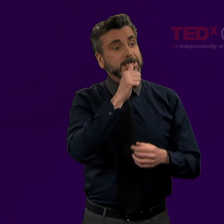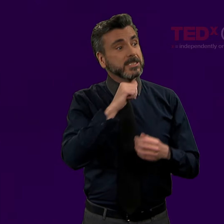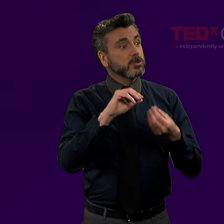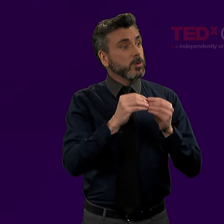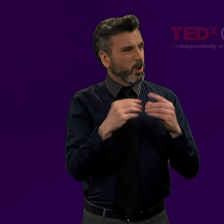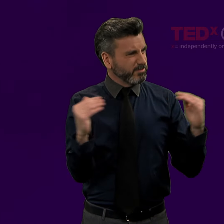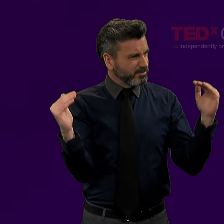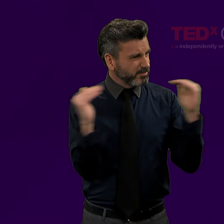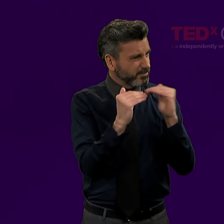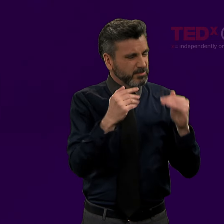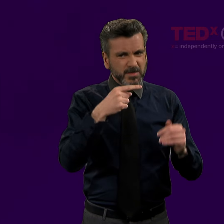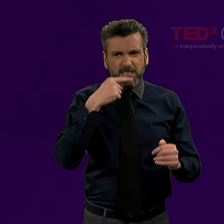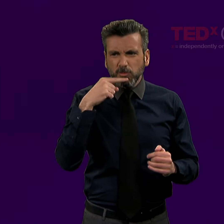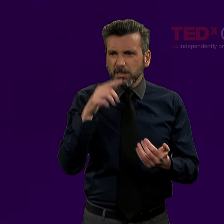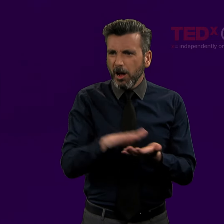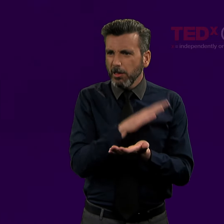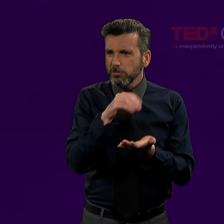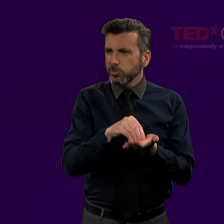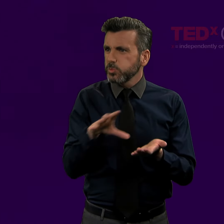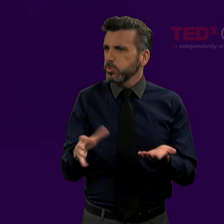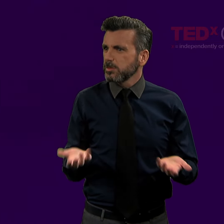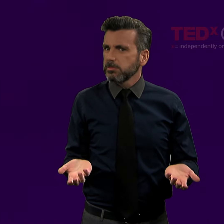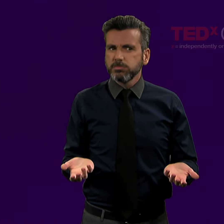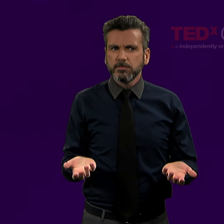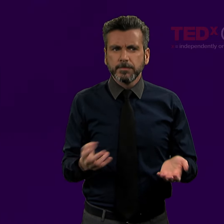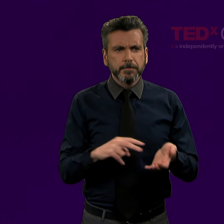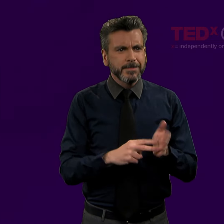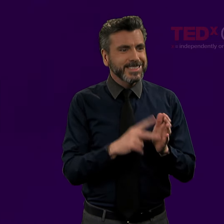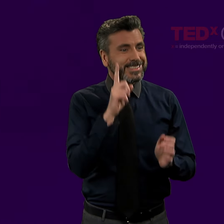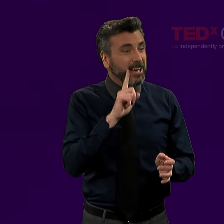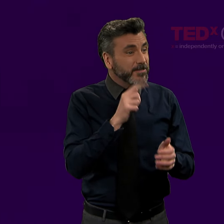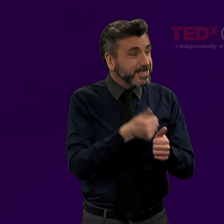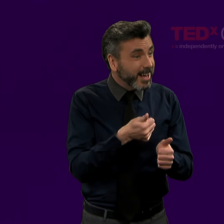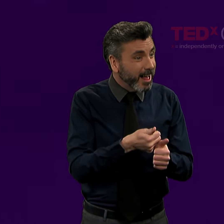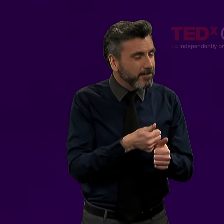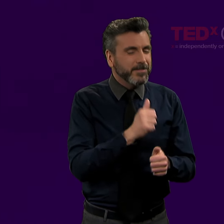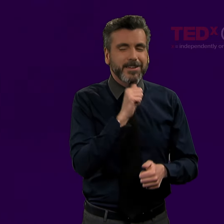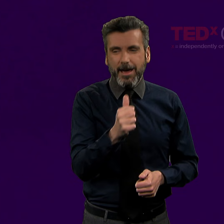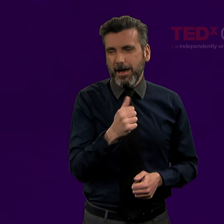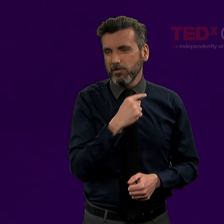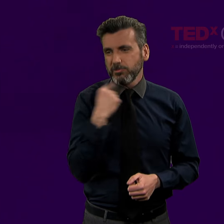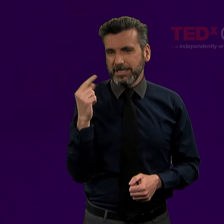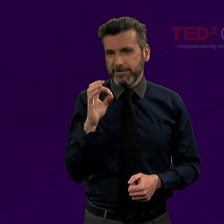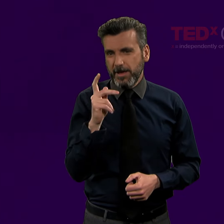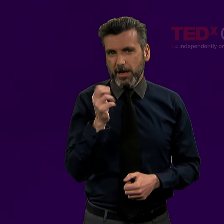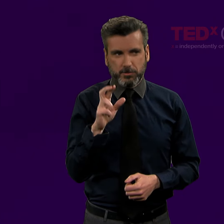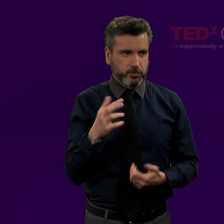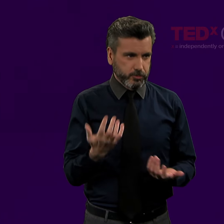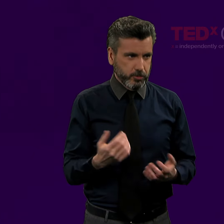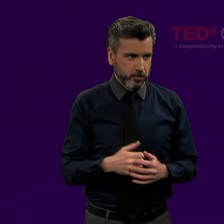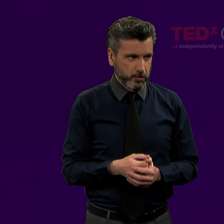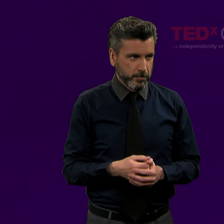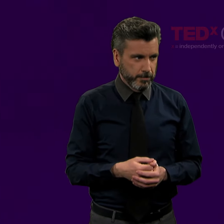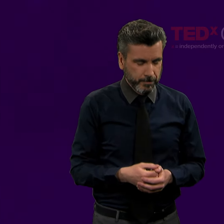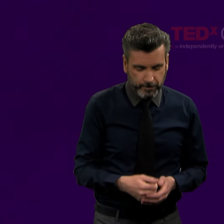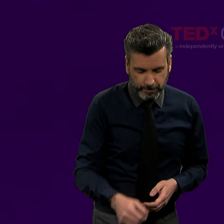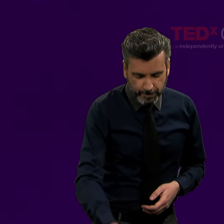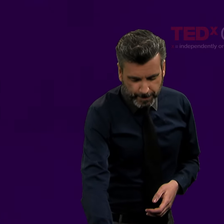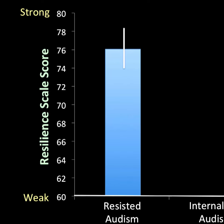And what was interesting is those who saw Deaf as good scored the same level of resilience as their hearing peers.